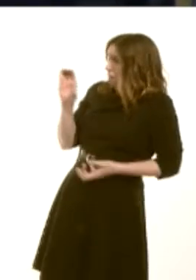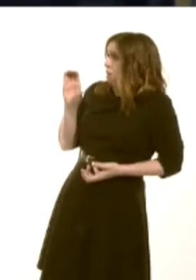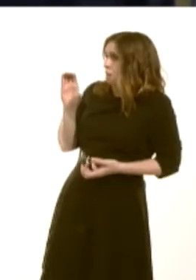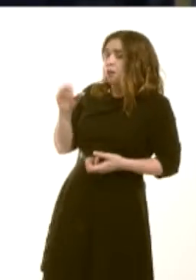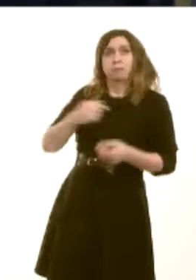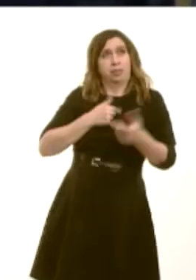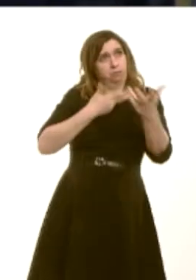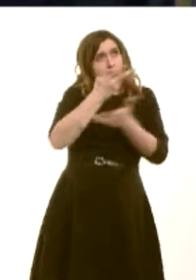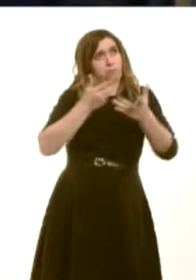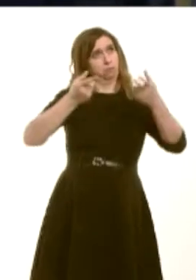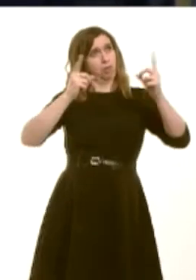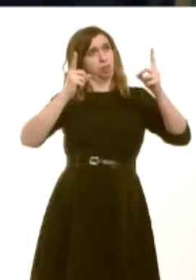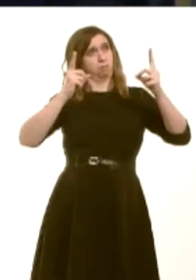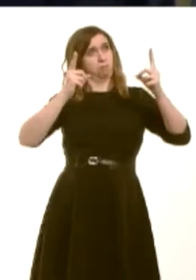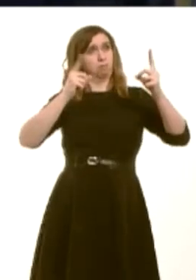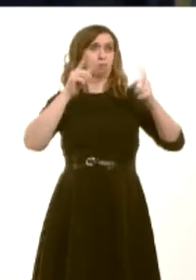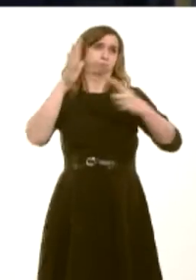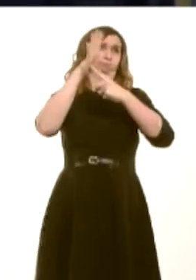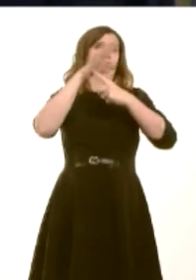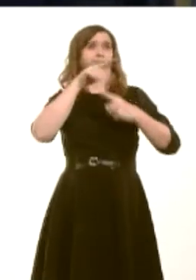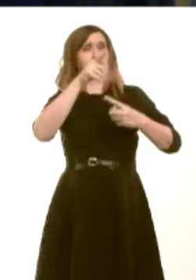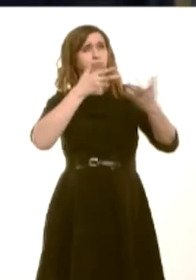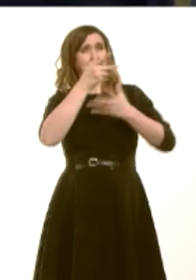director general on numerous occasions, and theyíre now in the predicament of having